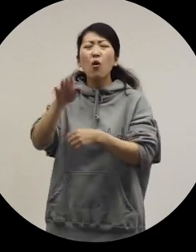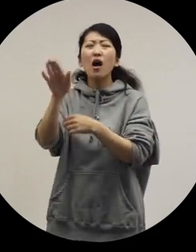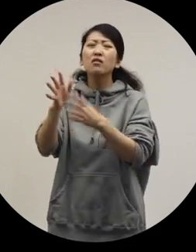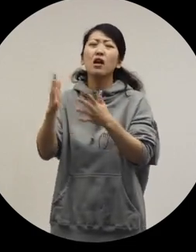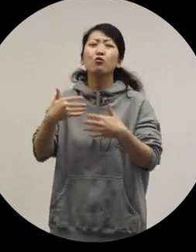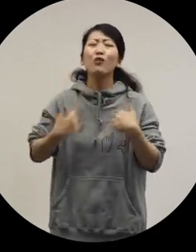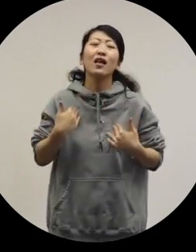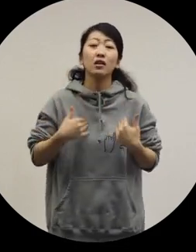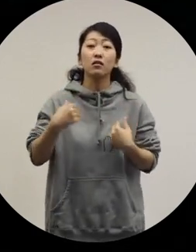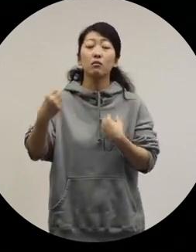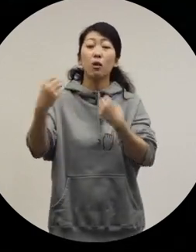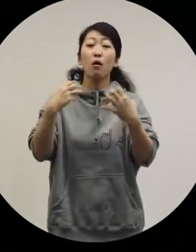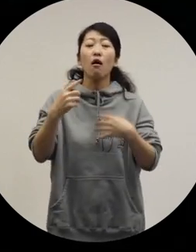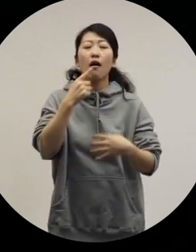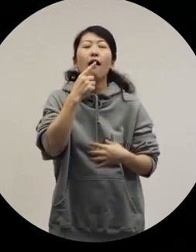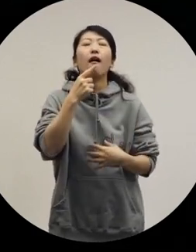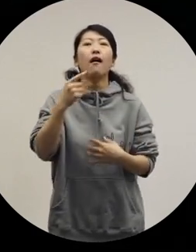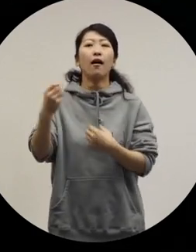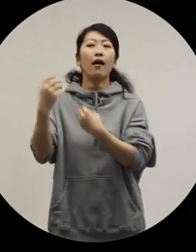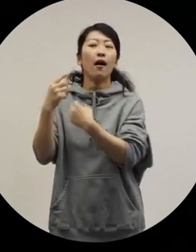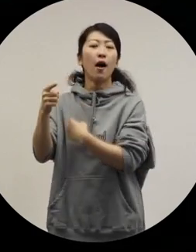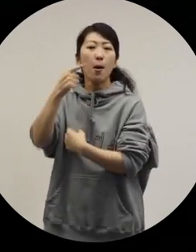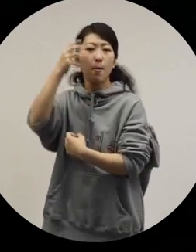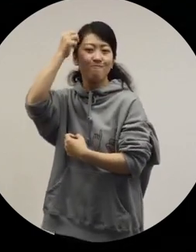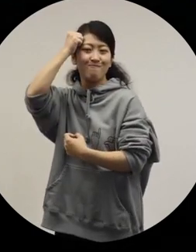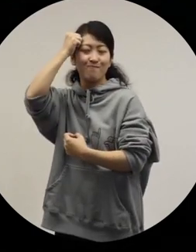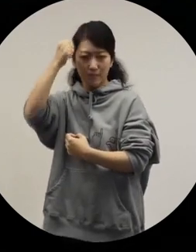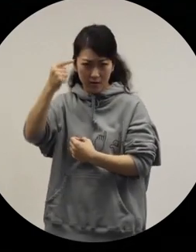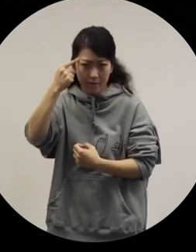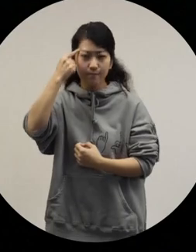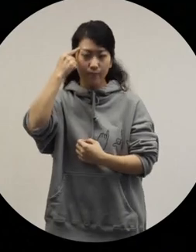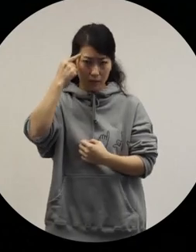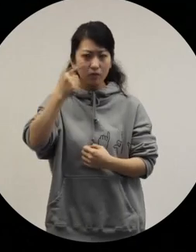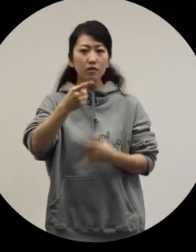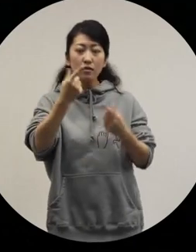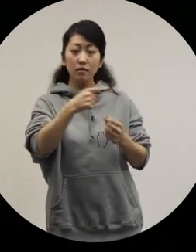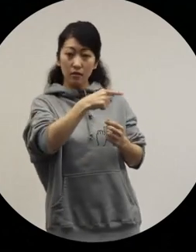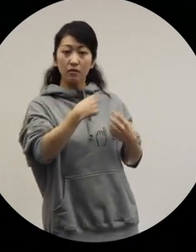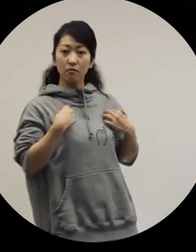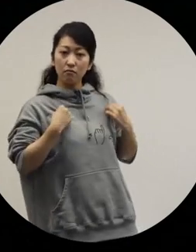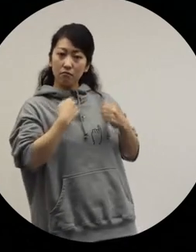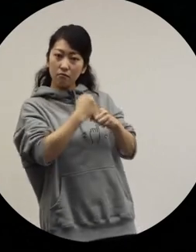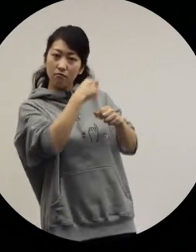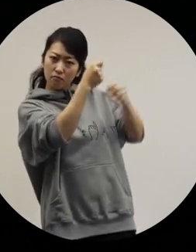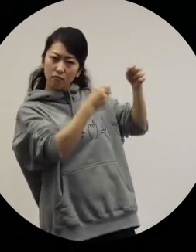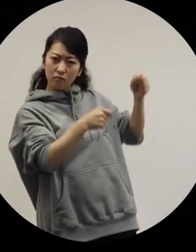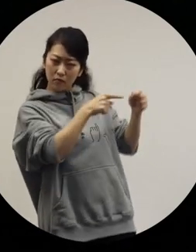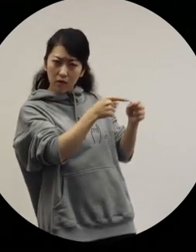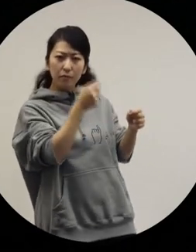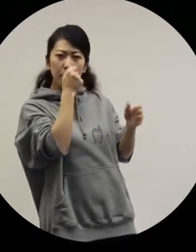We received feedback like that. I remembered those words, and the size was designed to be a good fit.